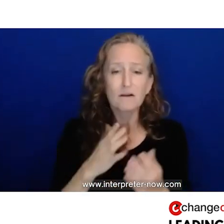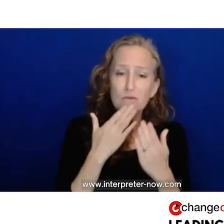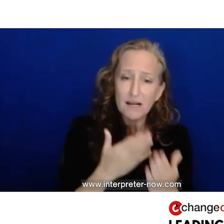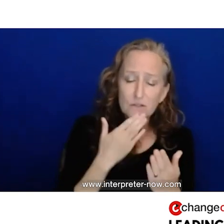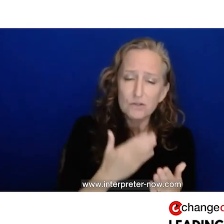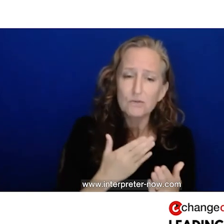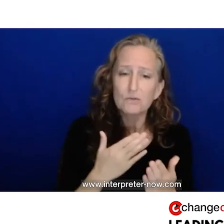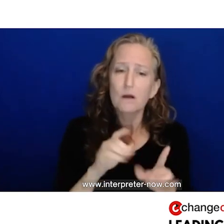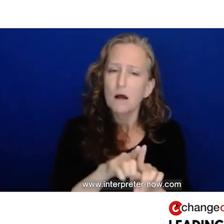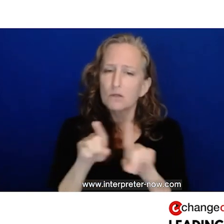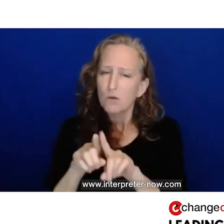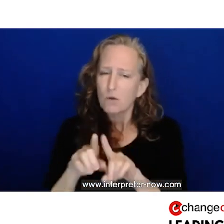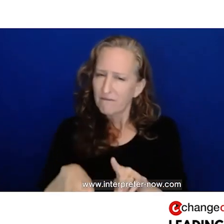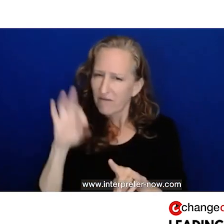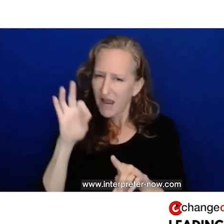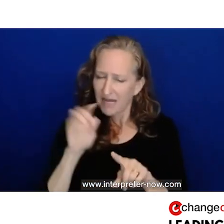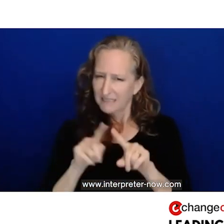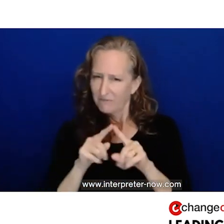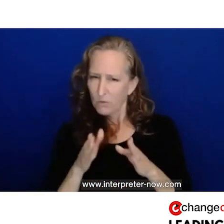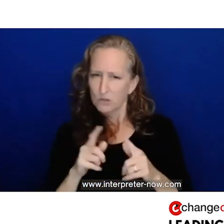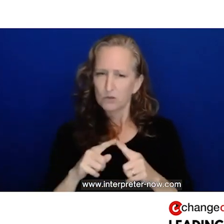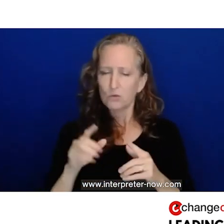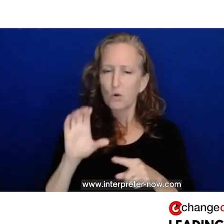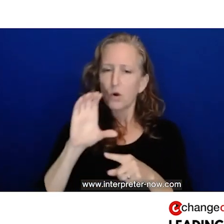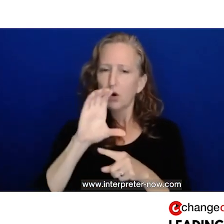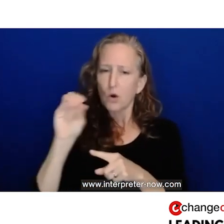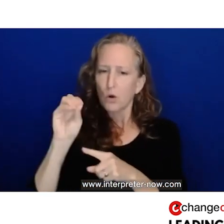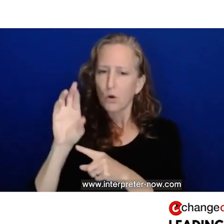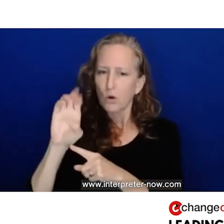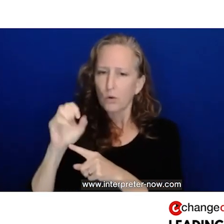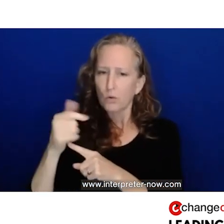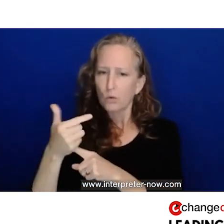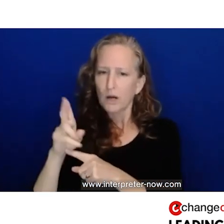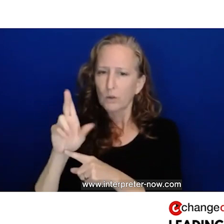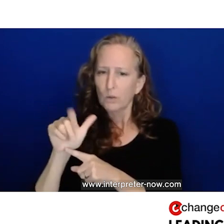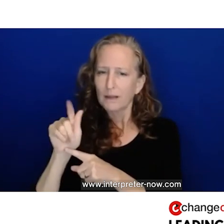practices, the gratitude. But also, finding opportunities to co-regulate. Co-regulate,